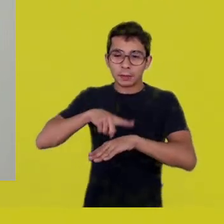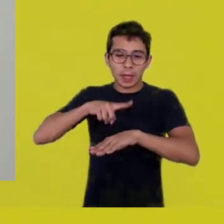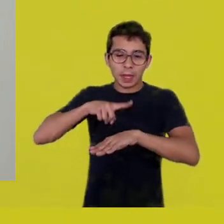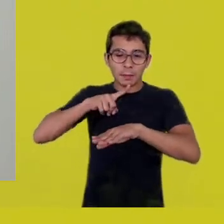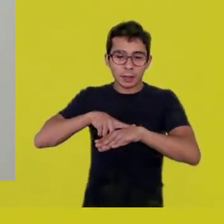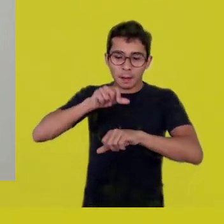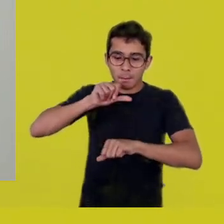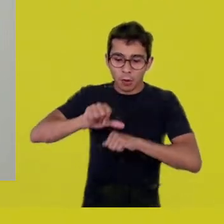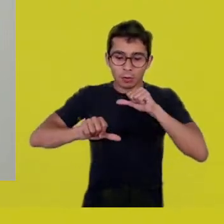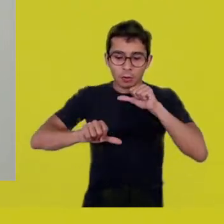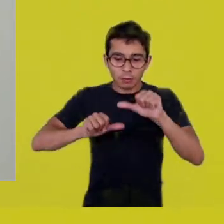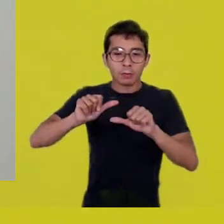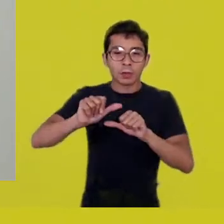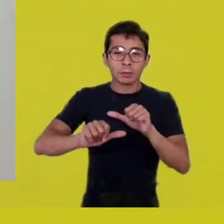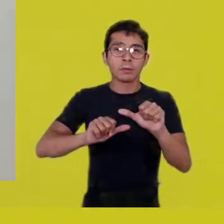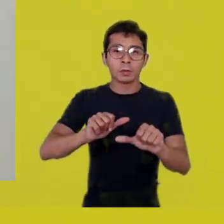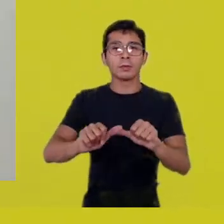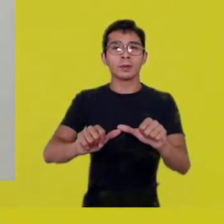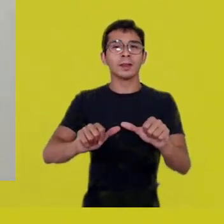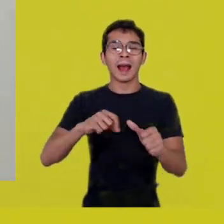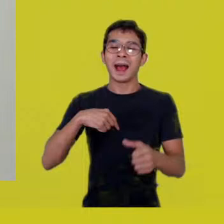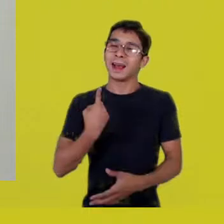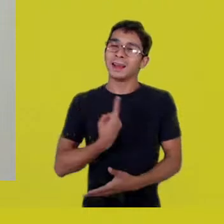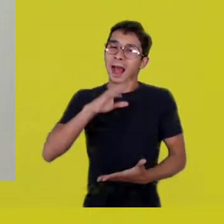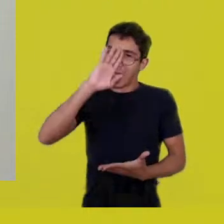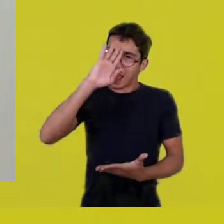that there is a memory,